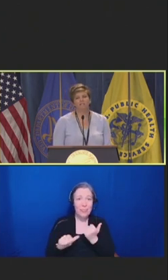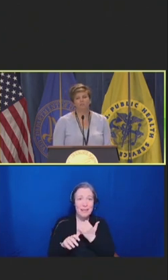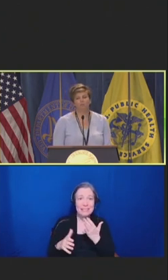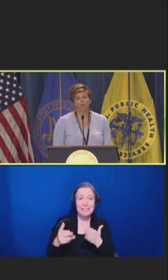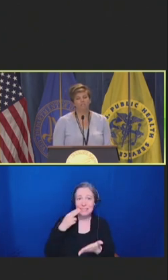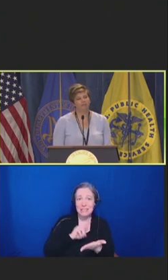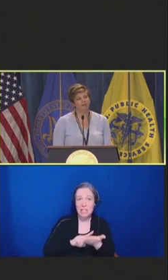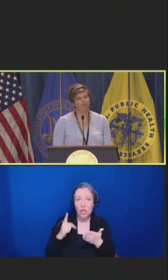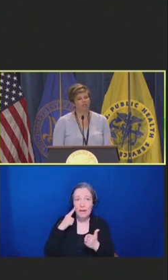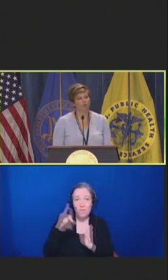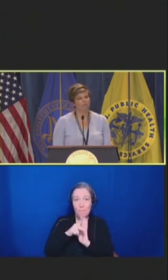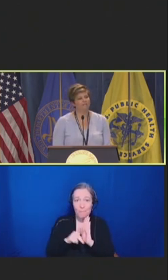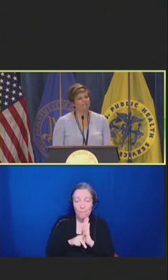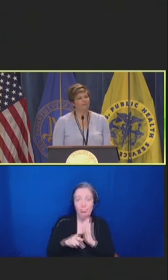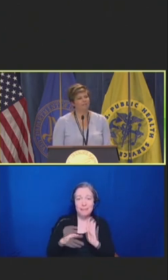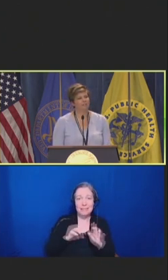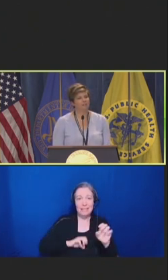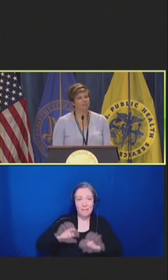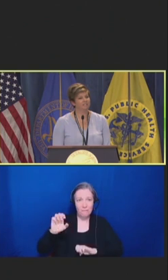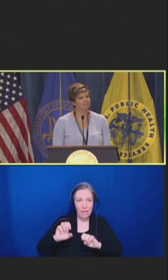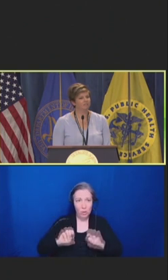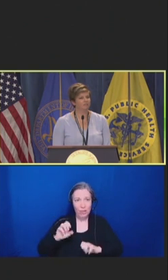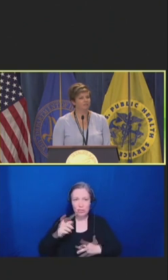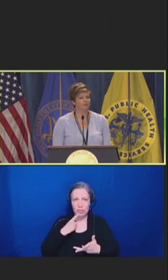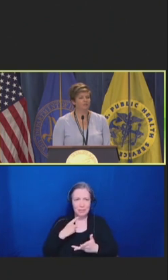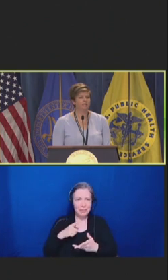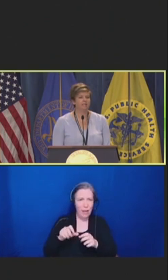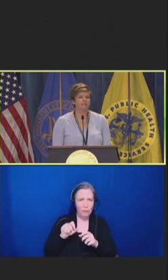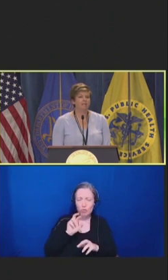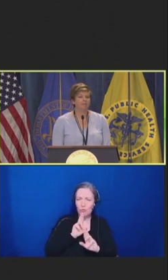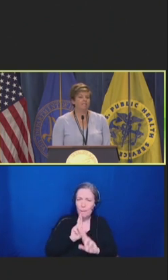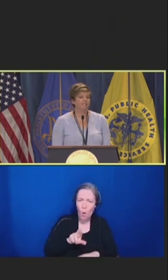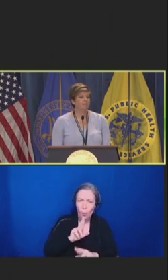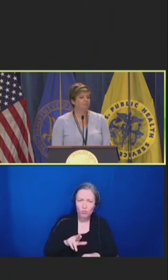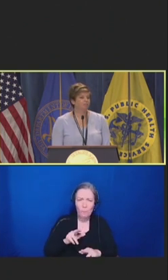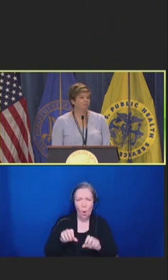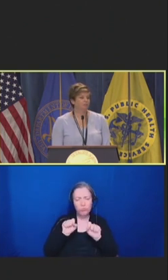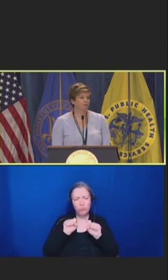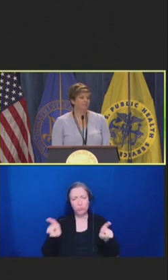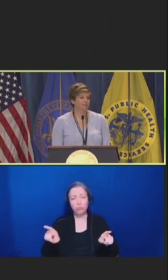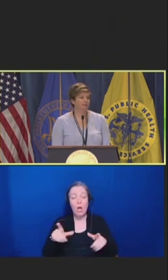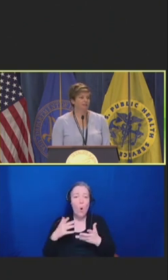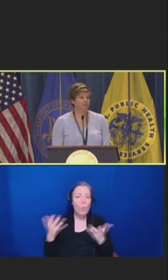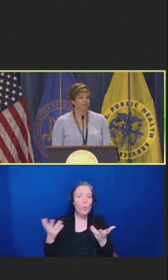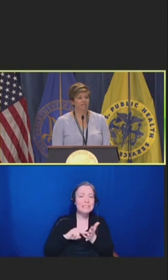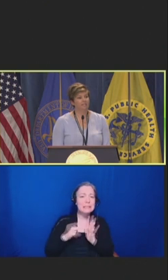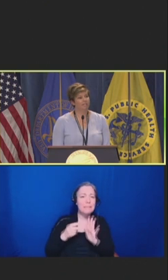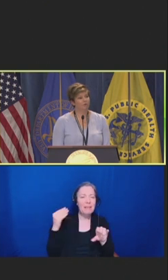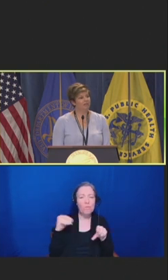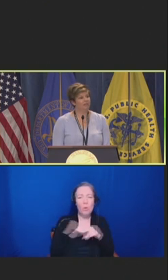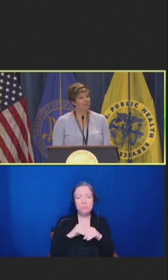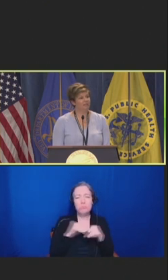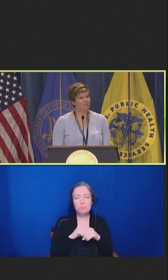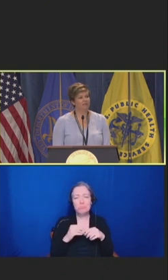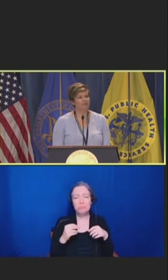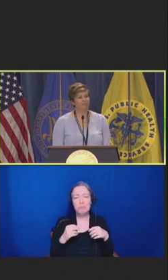reports about, you know, what does this mean in terms of savings for folks? But CMS is really focusing on trying to get the word out and trying to make sure that